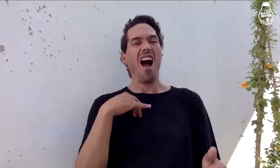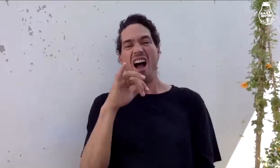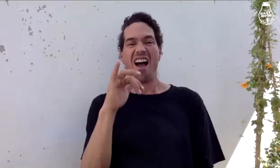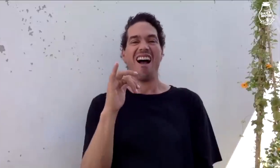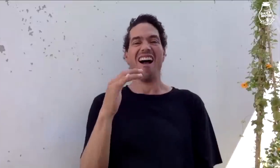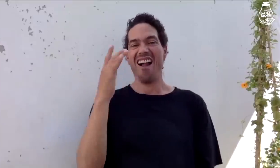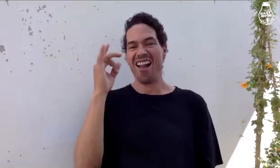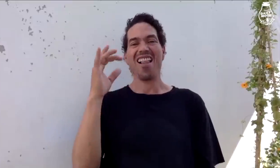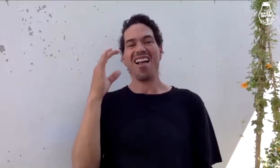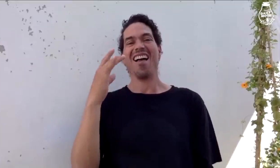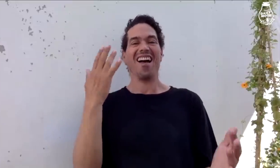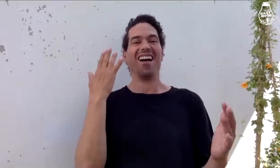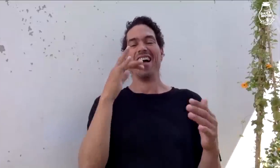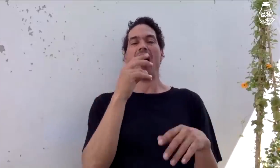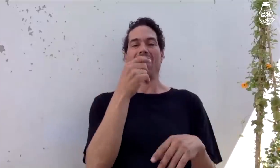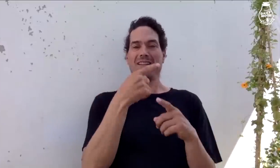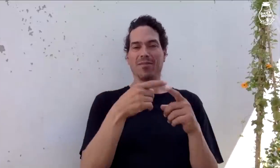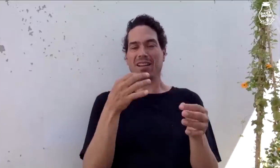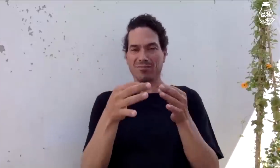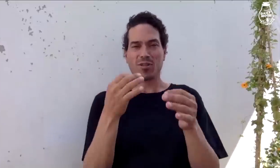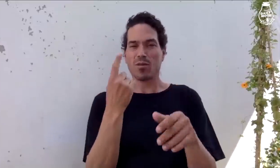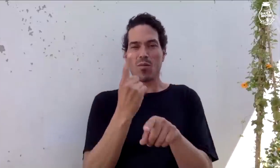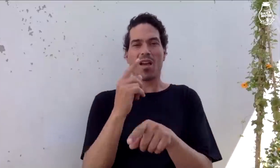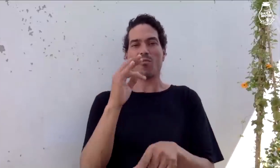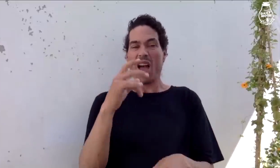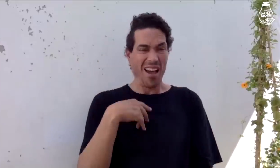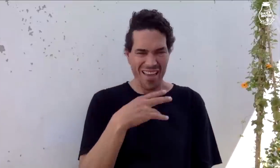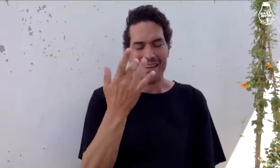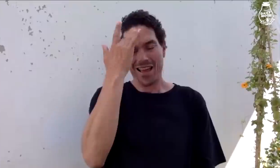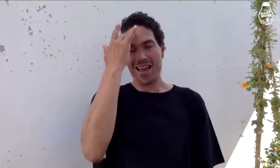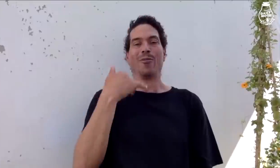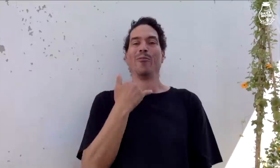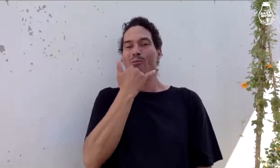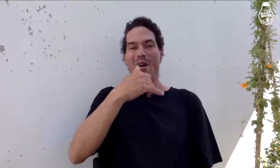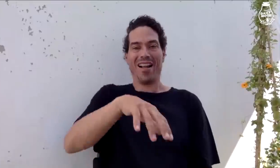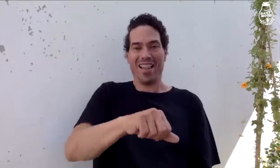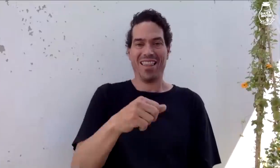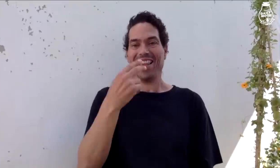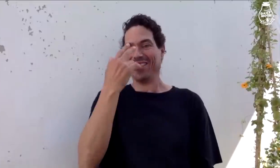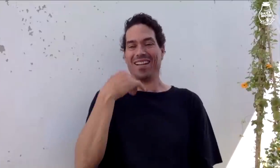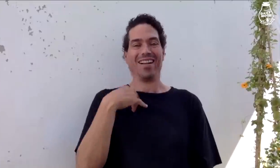it was awesome! And he was talking about how people don't do the trick right,